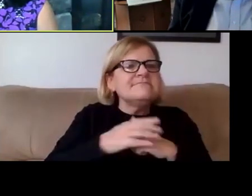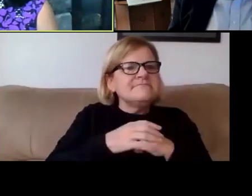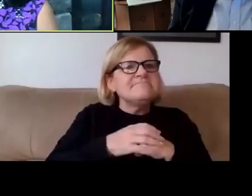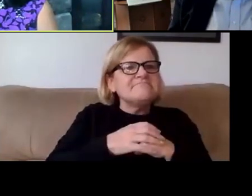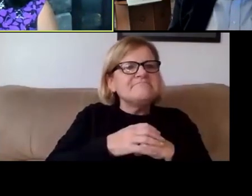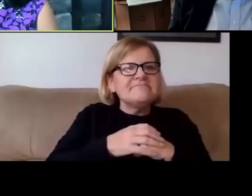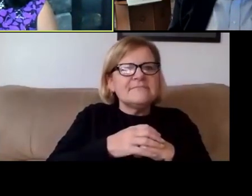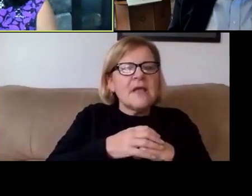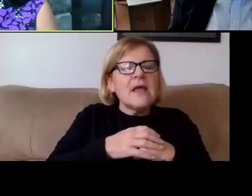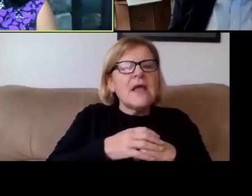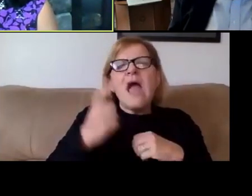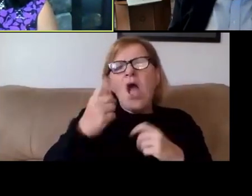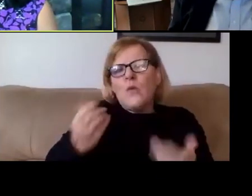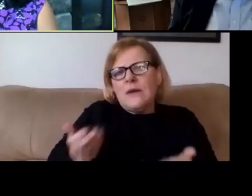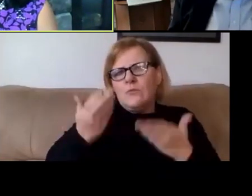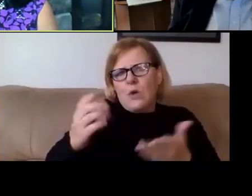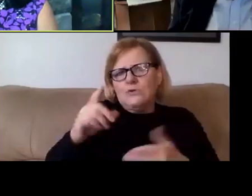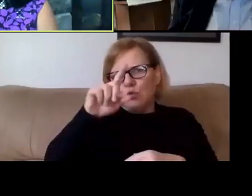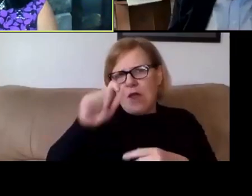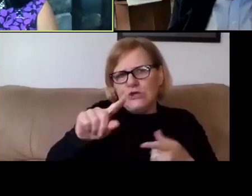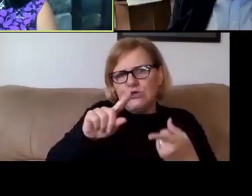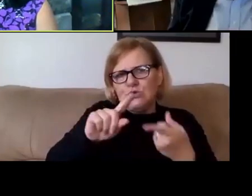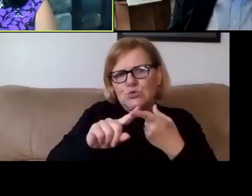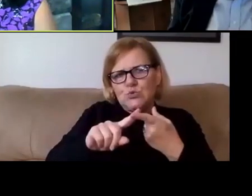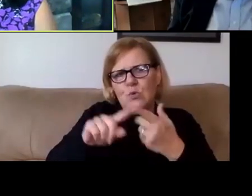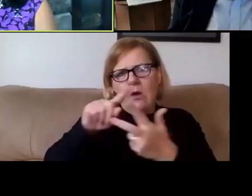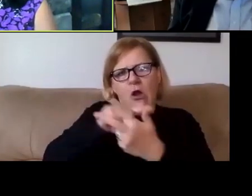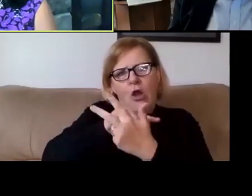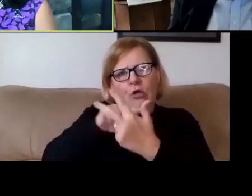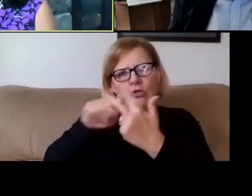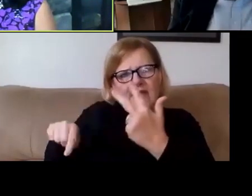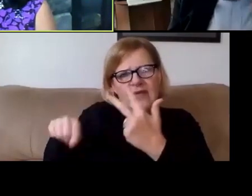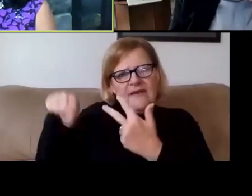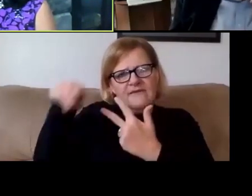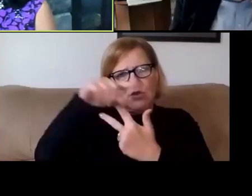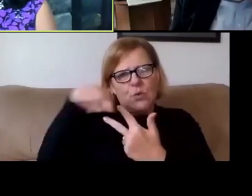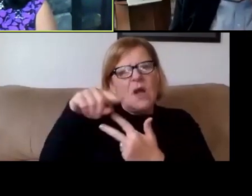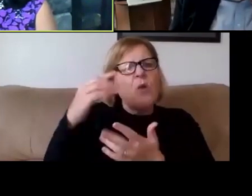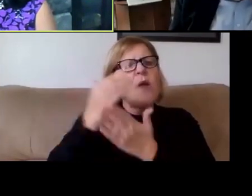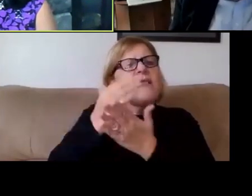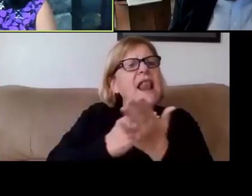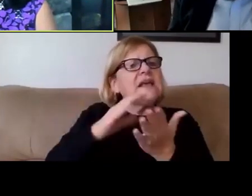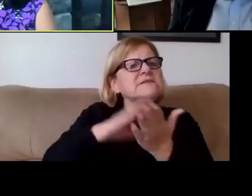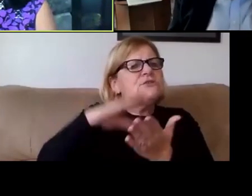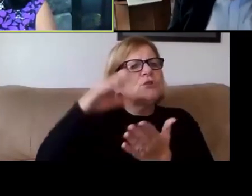I wanna pose a question to really all three of you. What are the lessons learned from the fall semesters